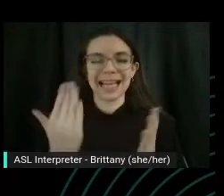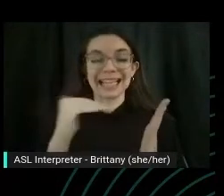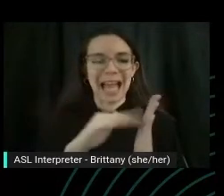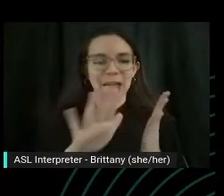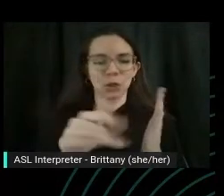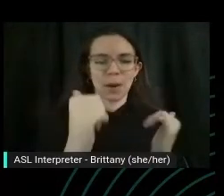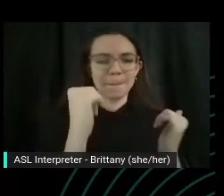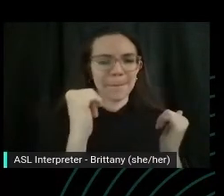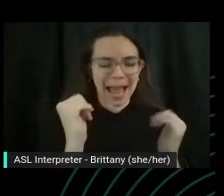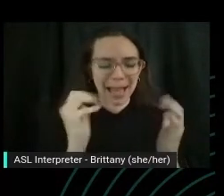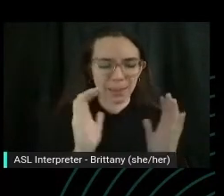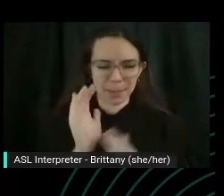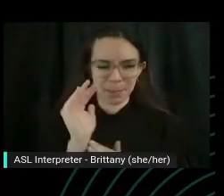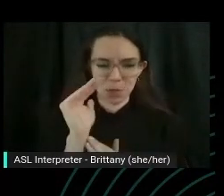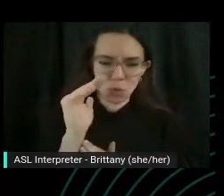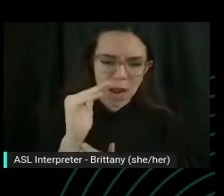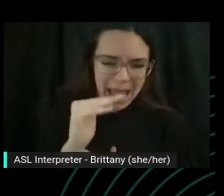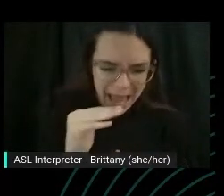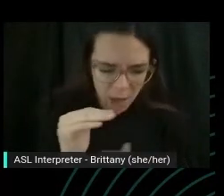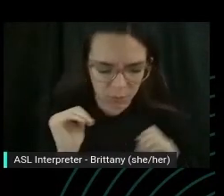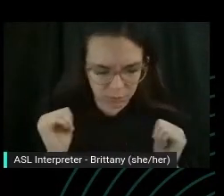back, but you're pushing Reaching Forward.